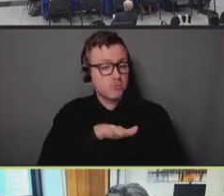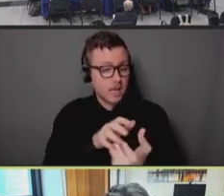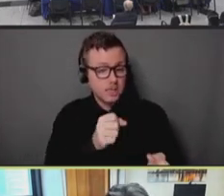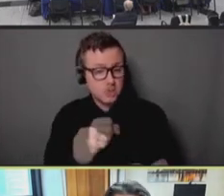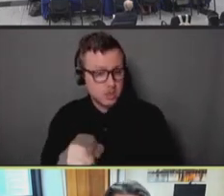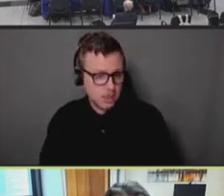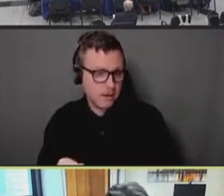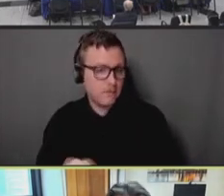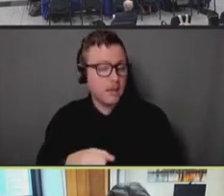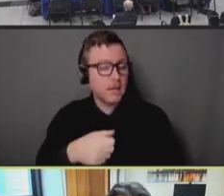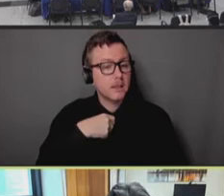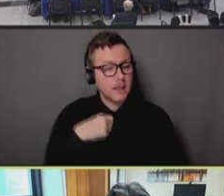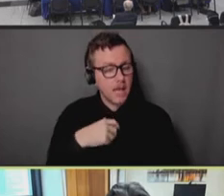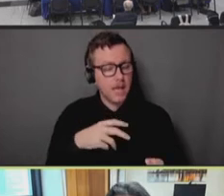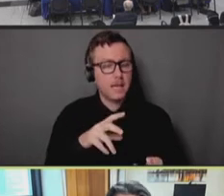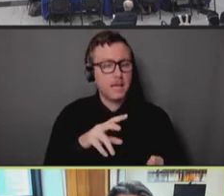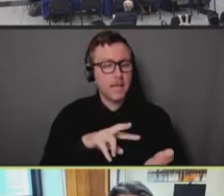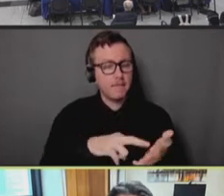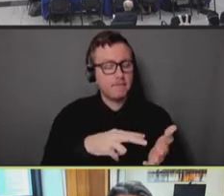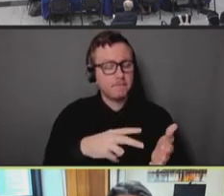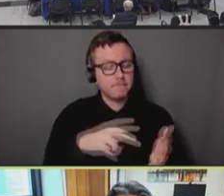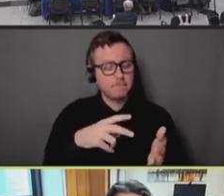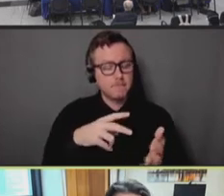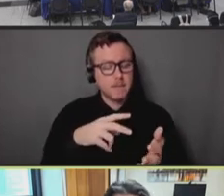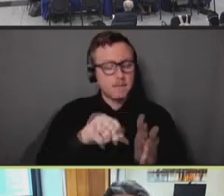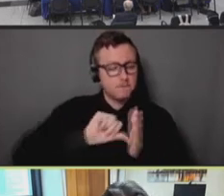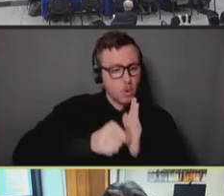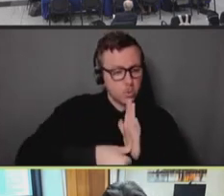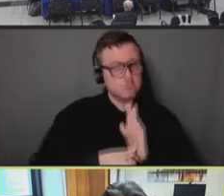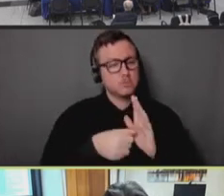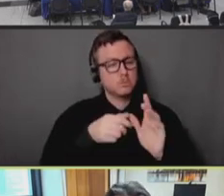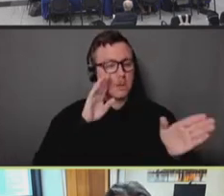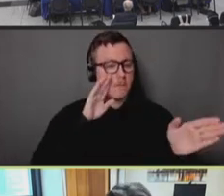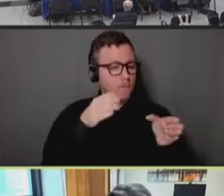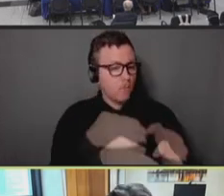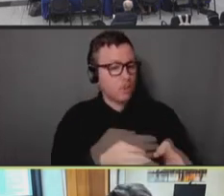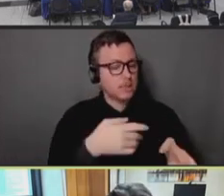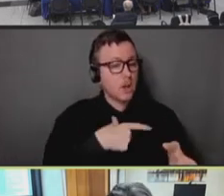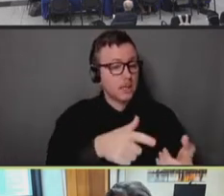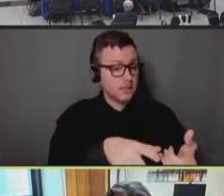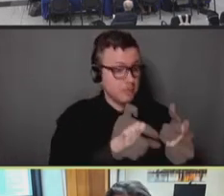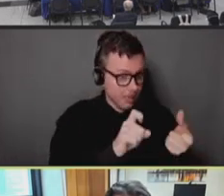are always in tension with equity focused strategies, especially as it relates to